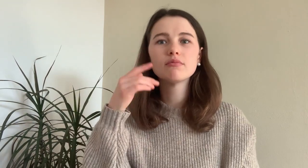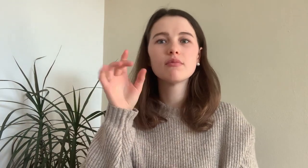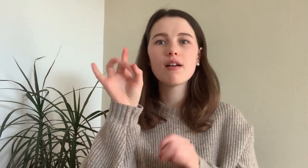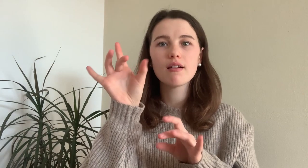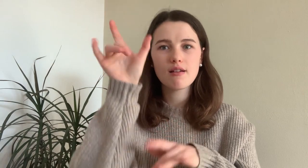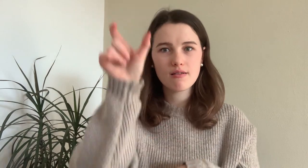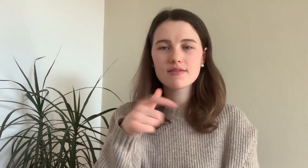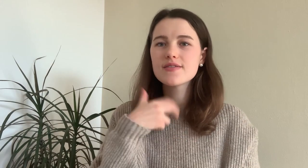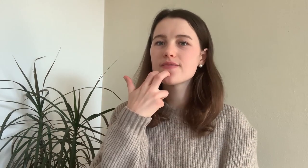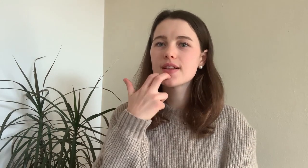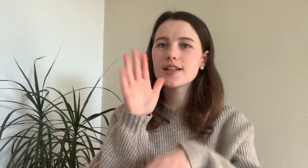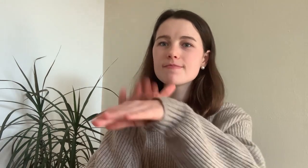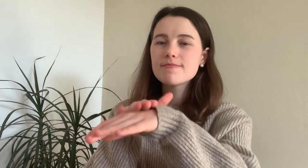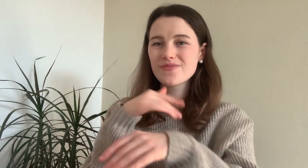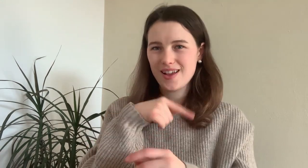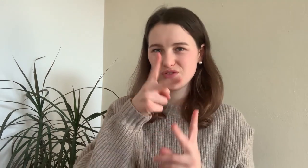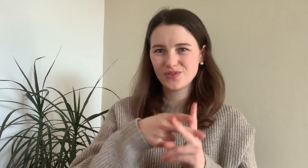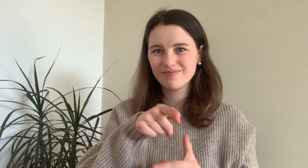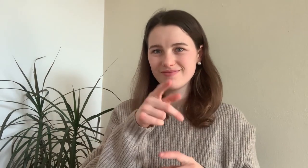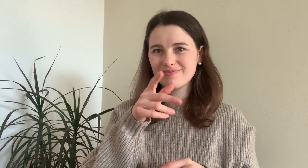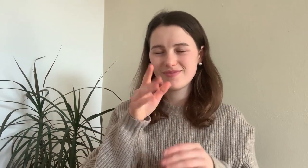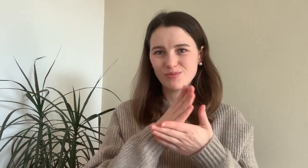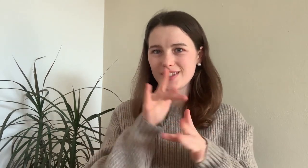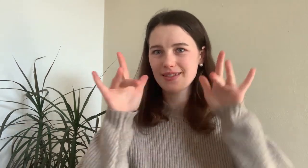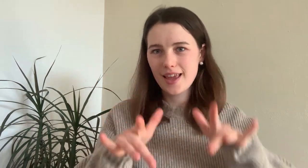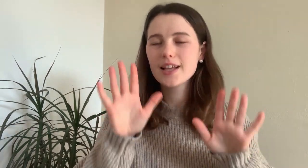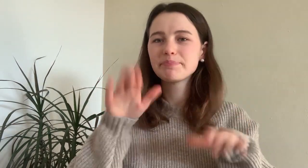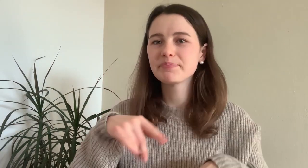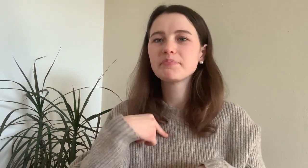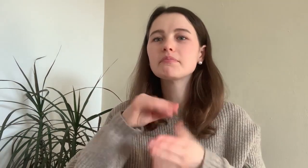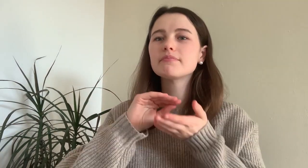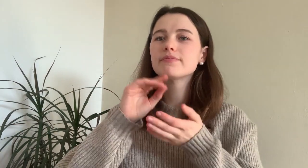I wanted to tell the teacher something..but on this particular day there was no interpreter in class.